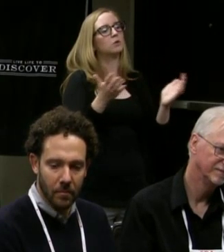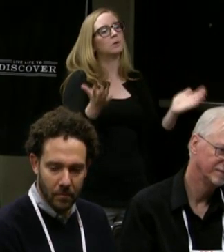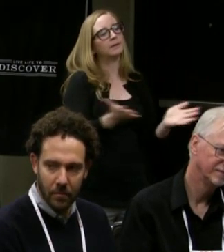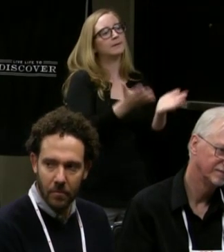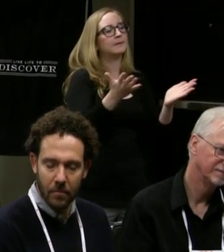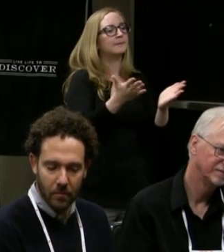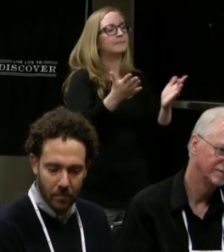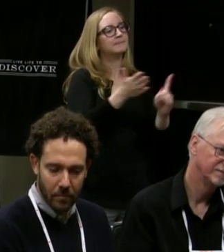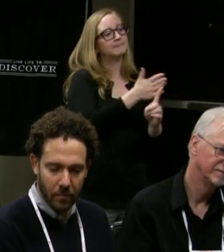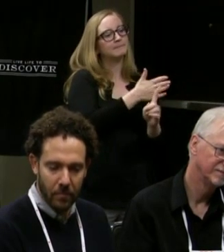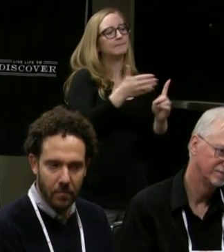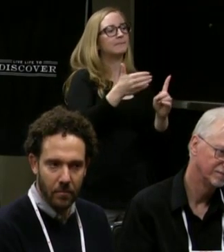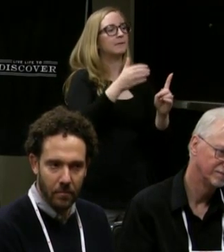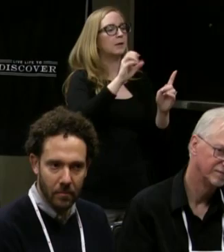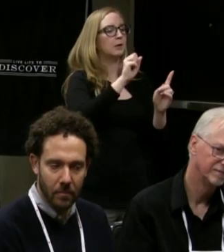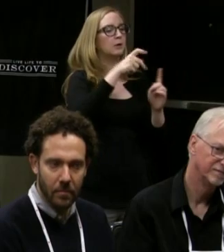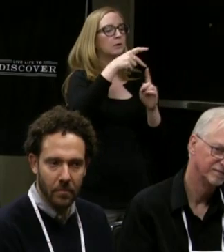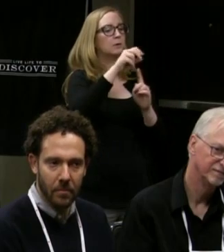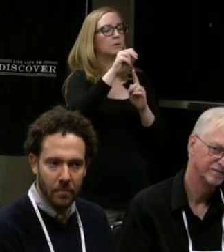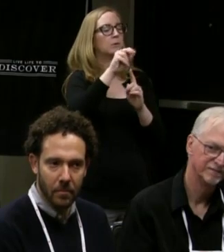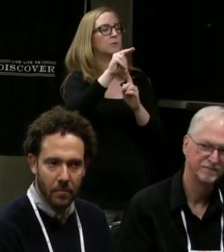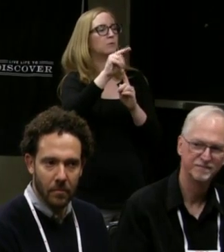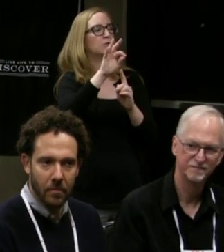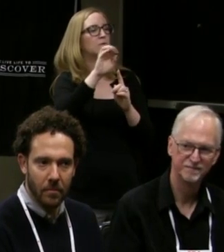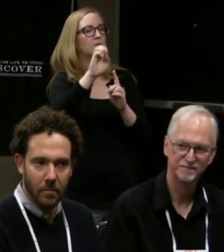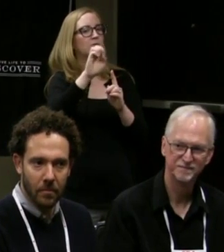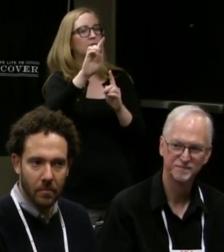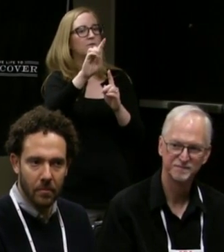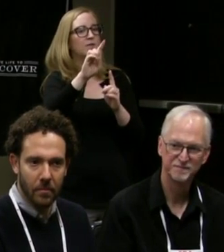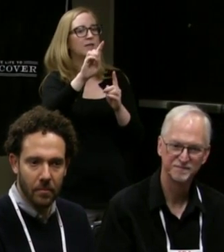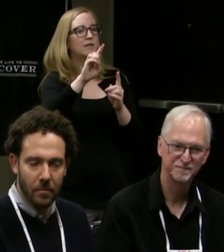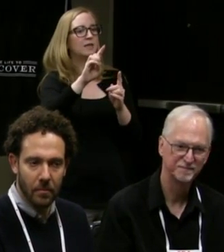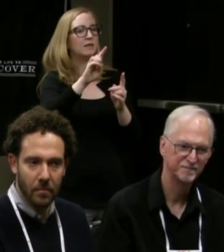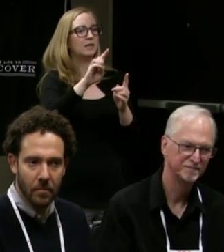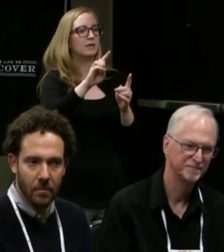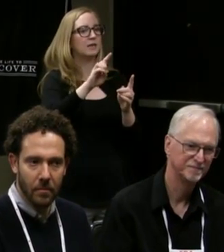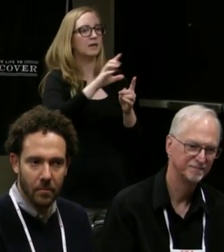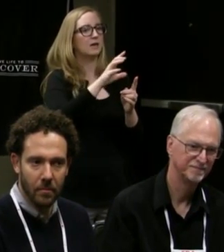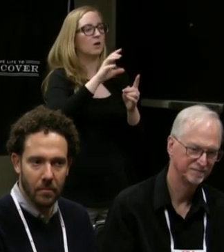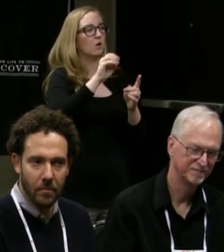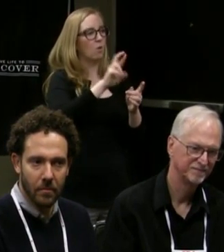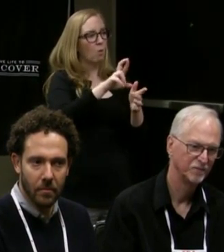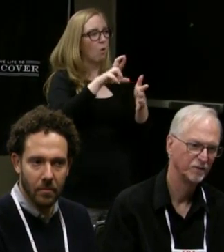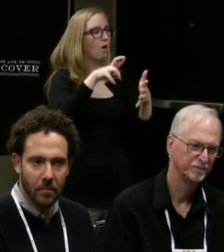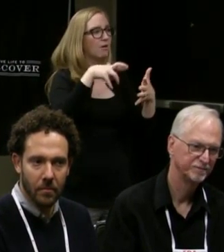and how might we take-- I have no idea, I mean. I know the show, but I don't know